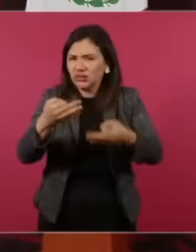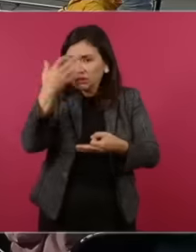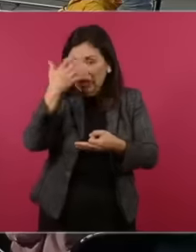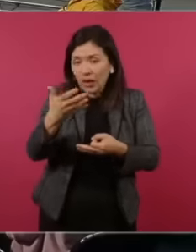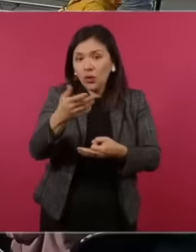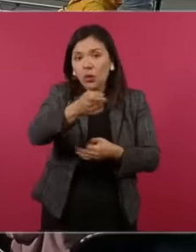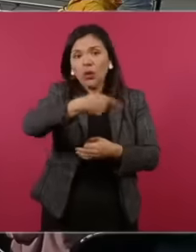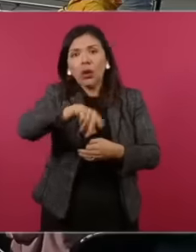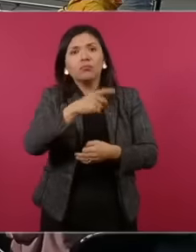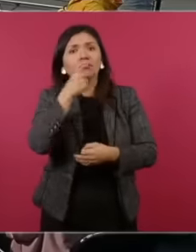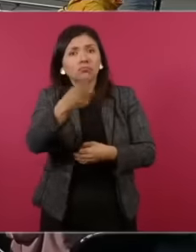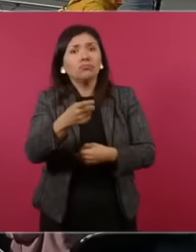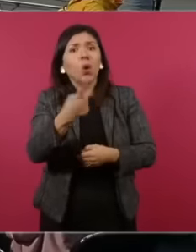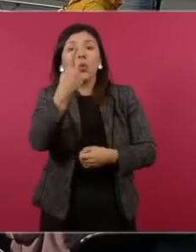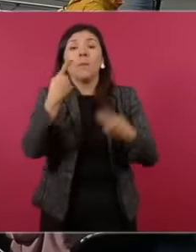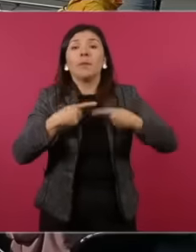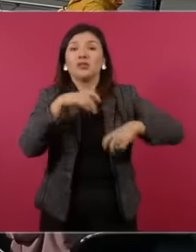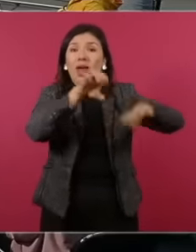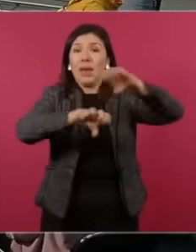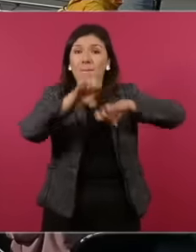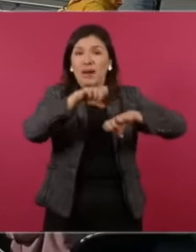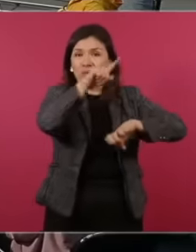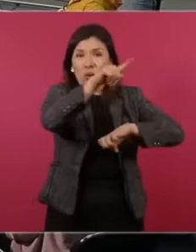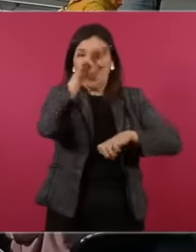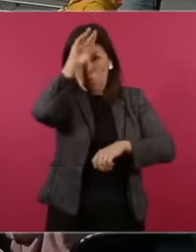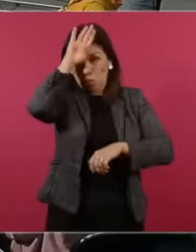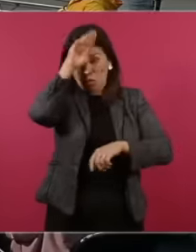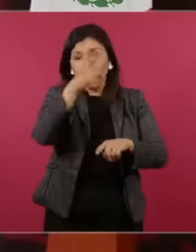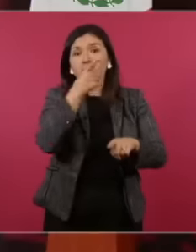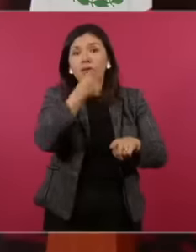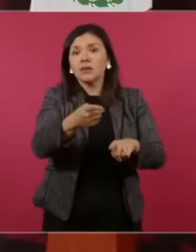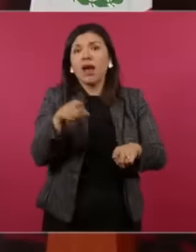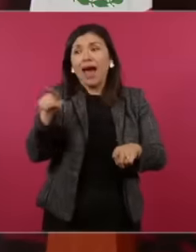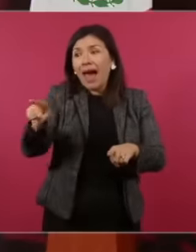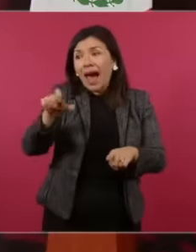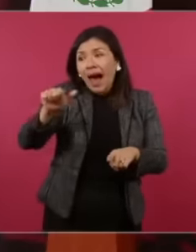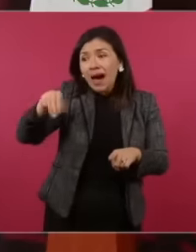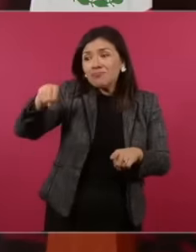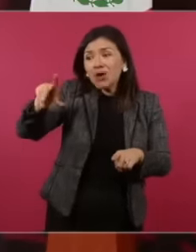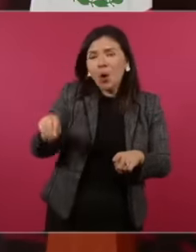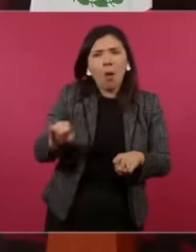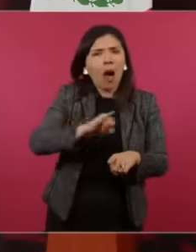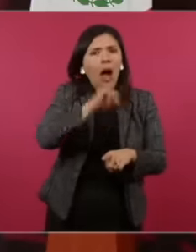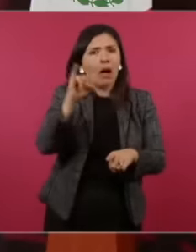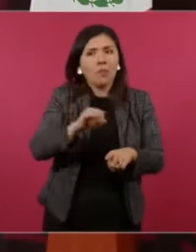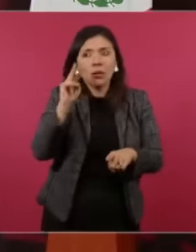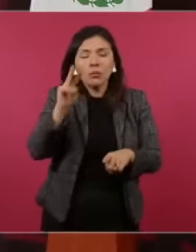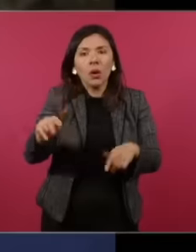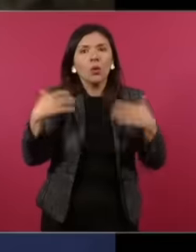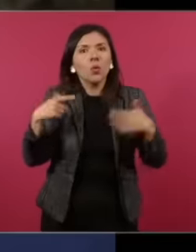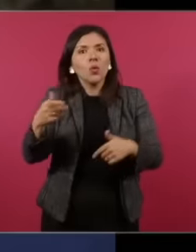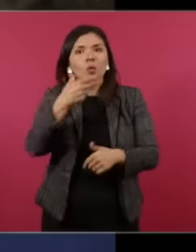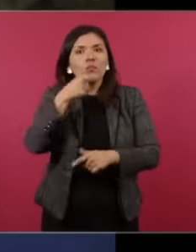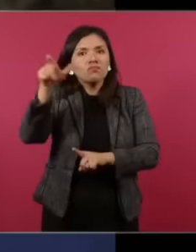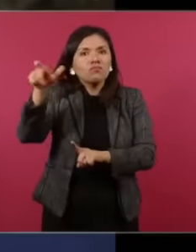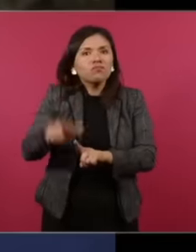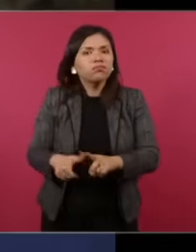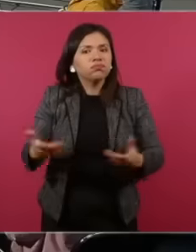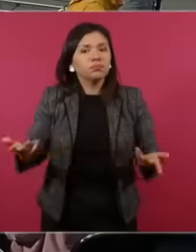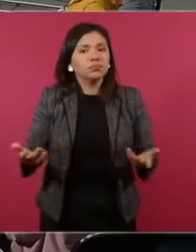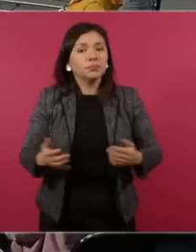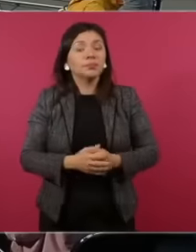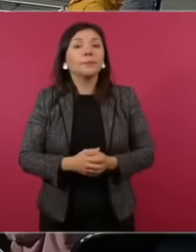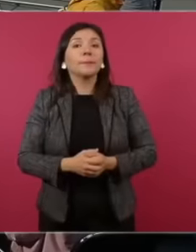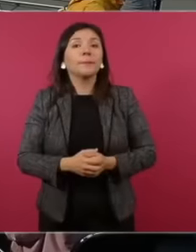Even a businessman from Monterrey has commented that he had never seen a name Yes yes she spoke about